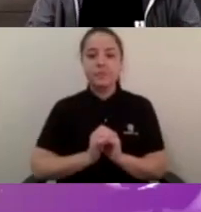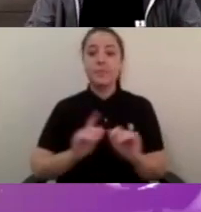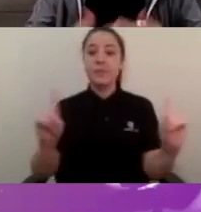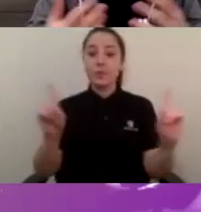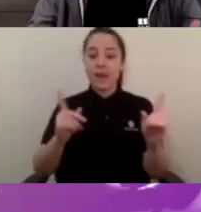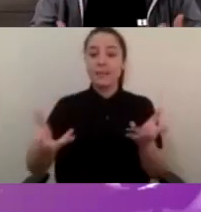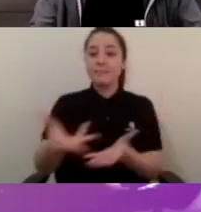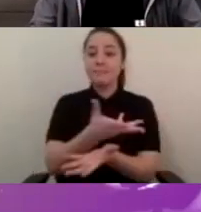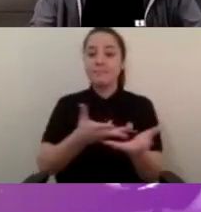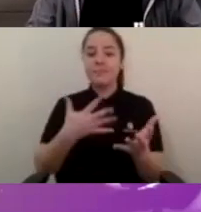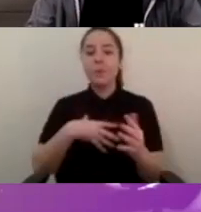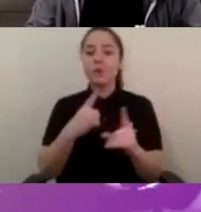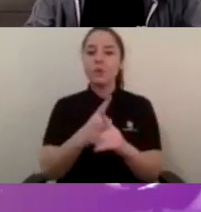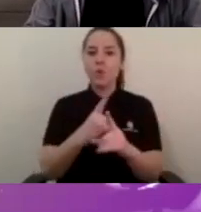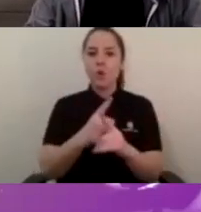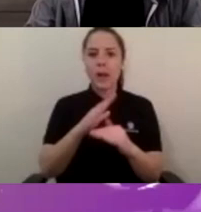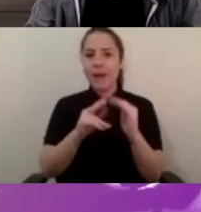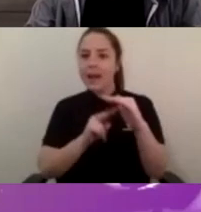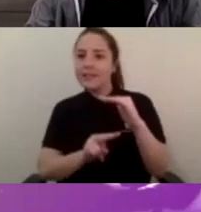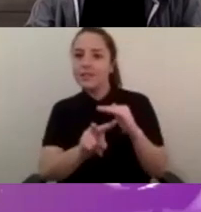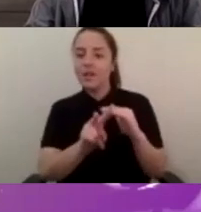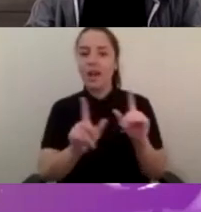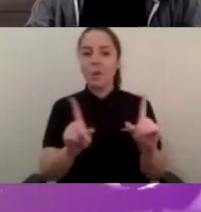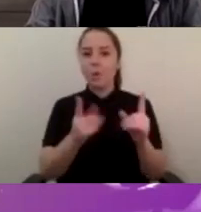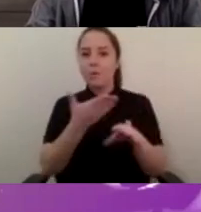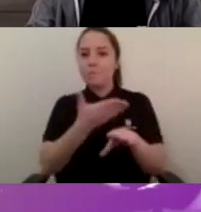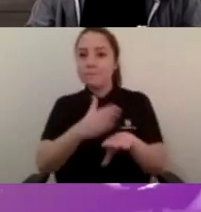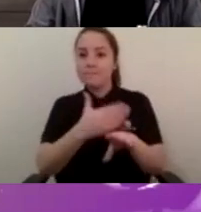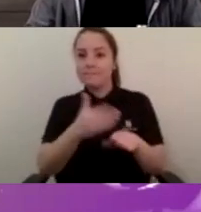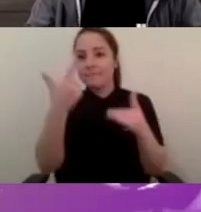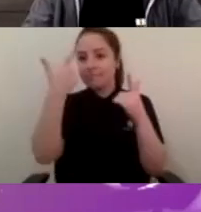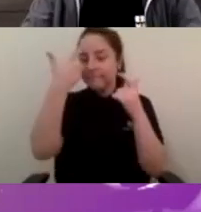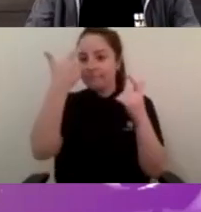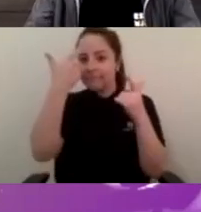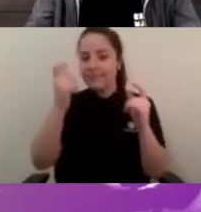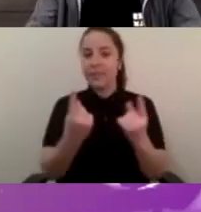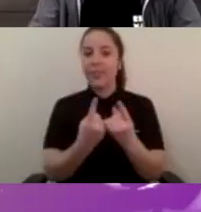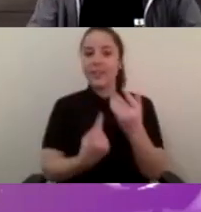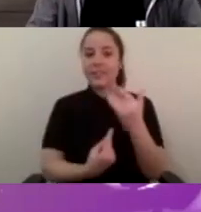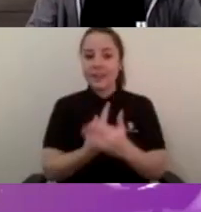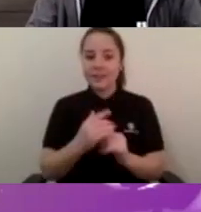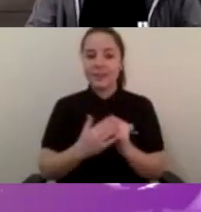innovation coming through the disability lens and we want you to participate in that conversation as well